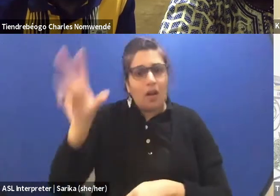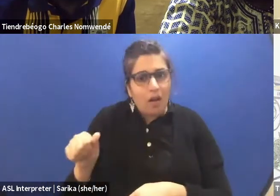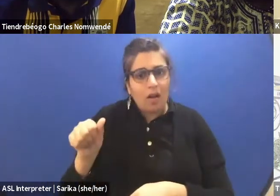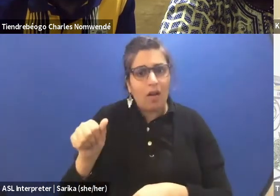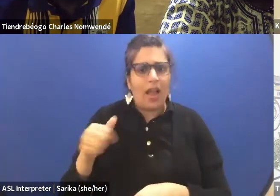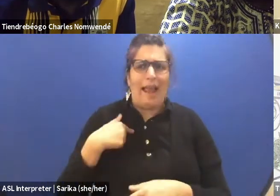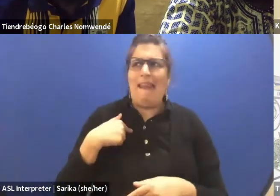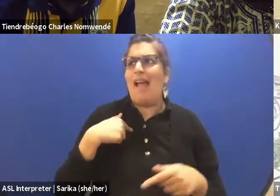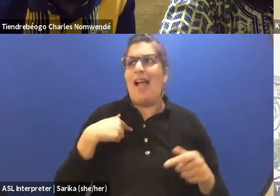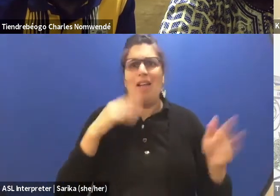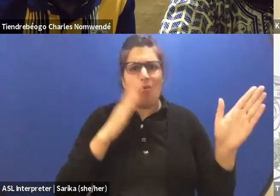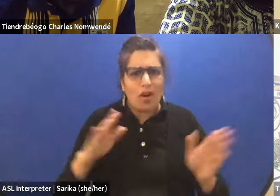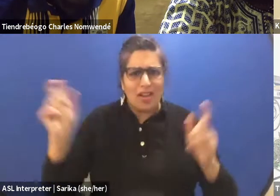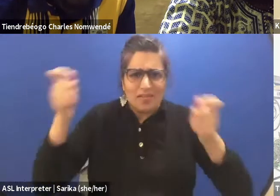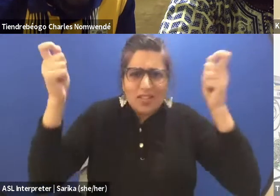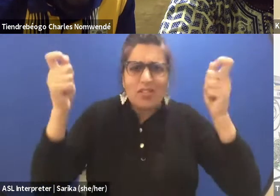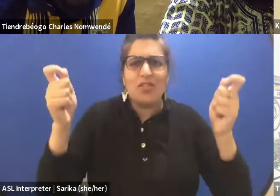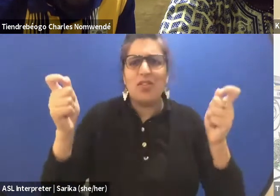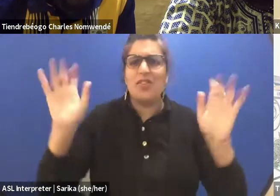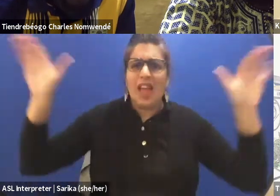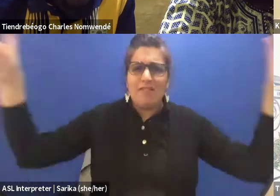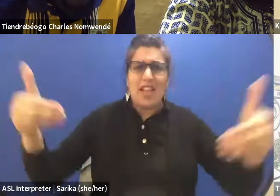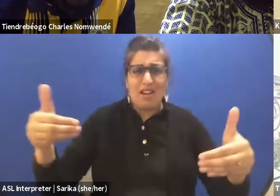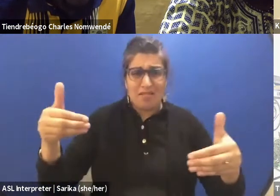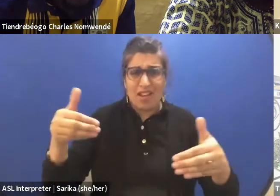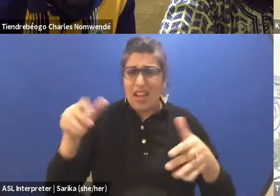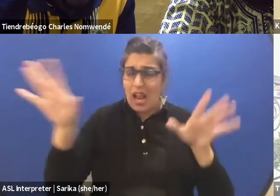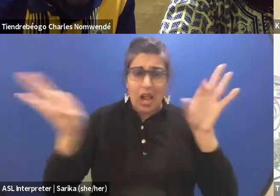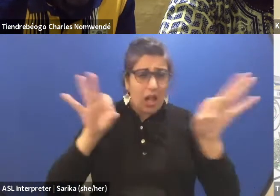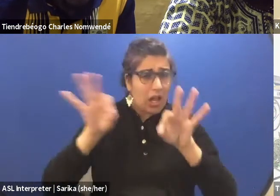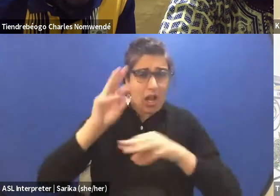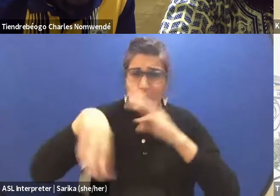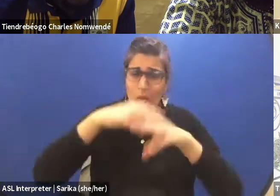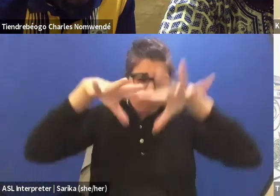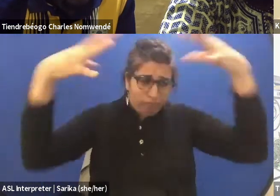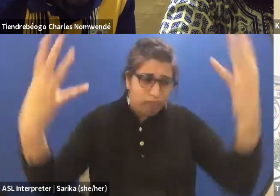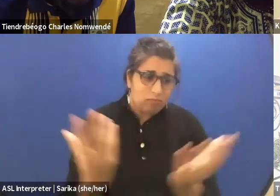and invited works from all around the world, it really fundamentally changes the way people think,